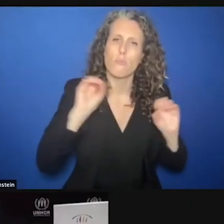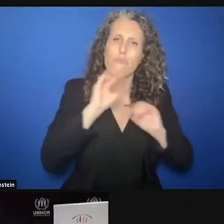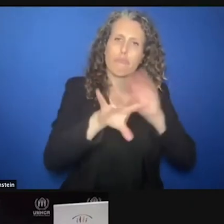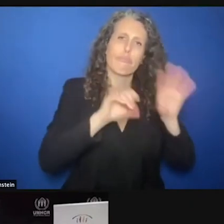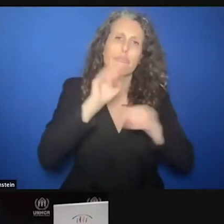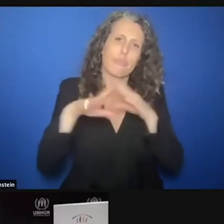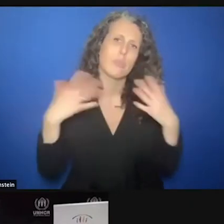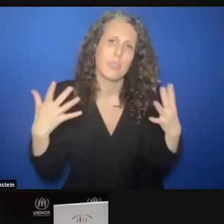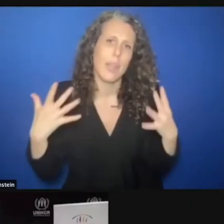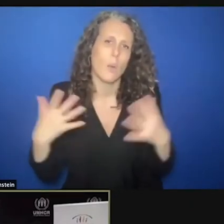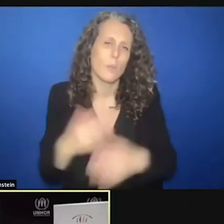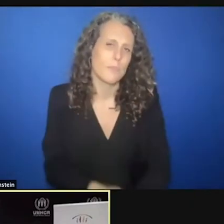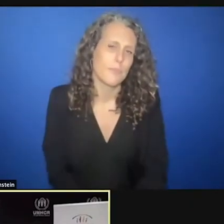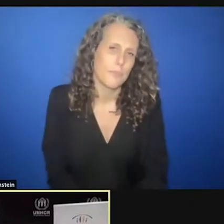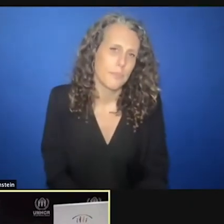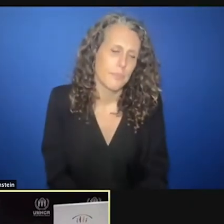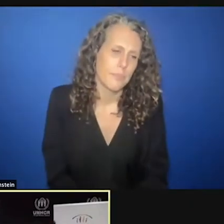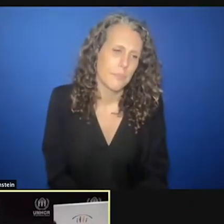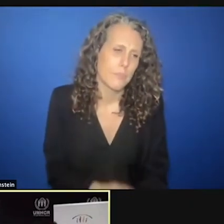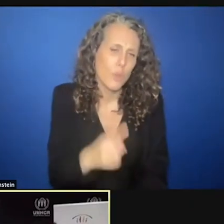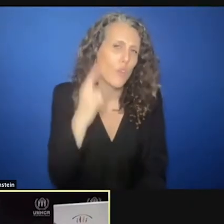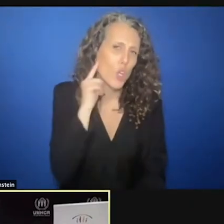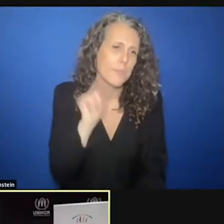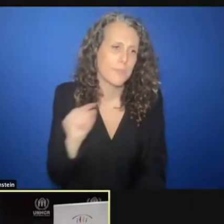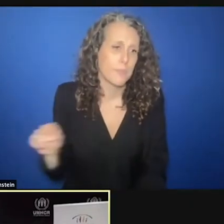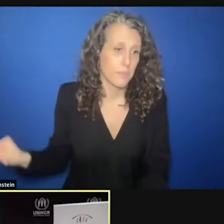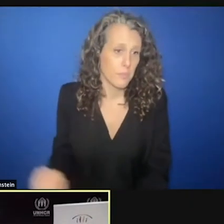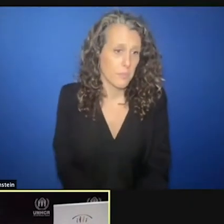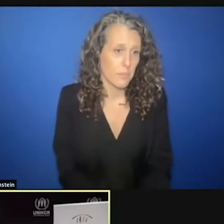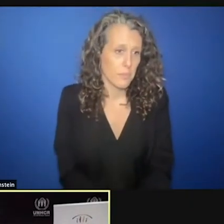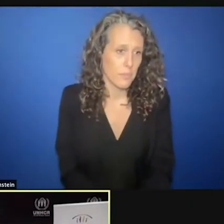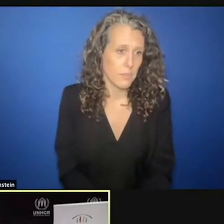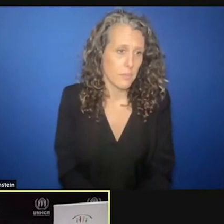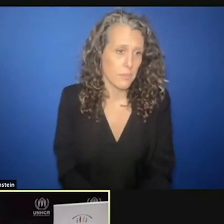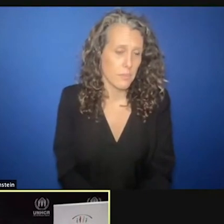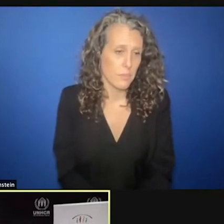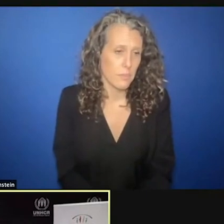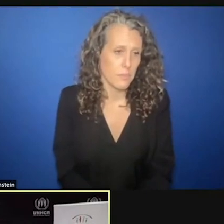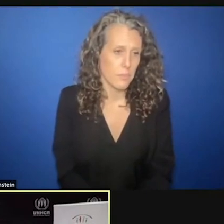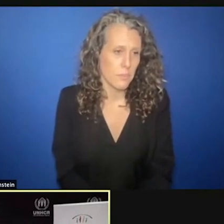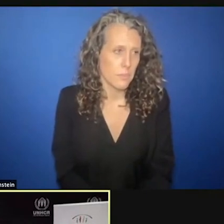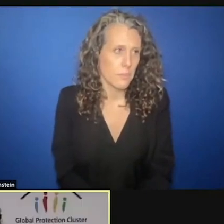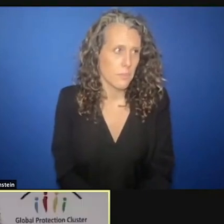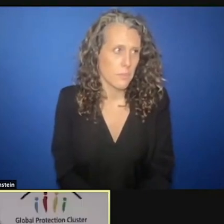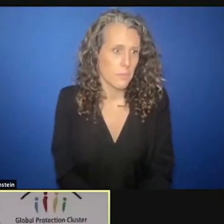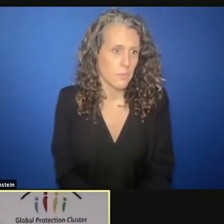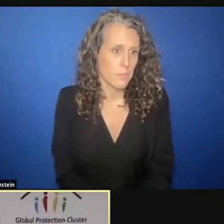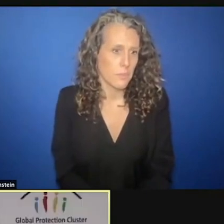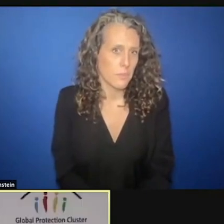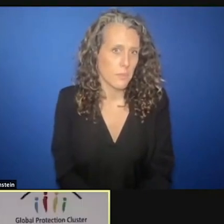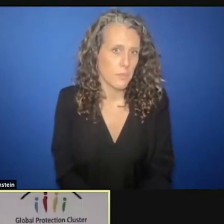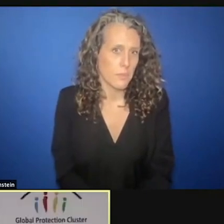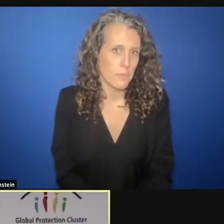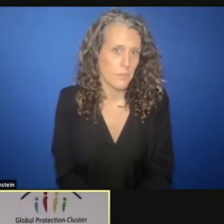Thanks very much. This has been, I think, a fantastic end for the forum.